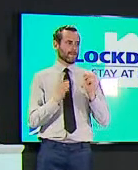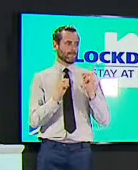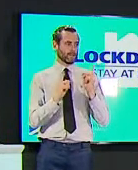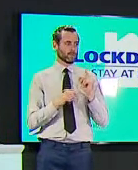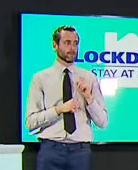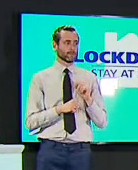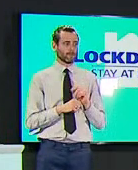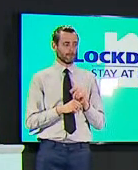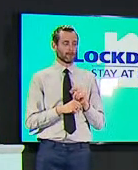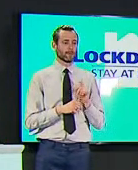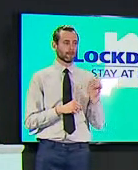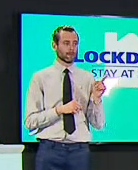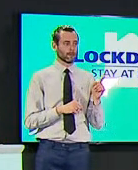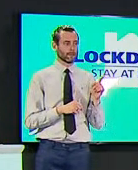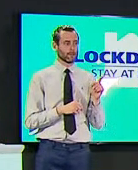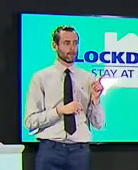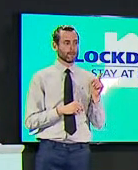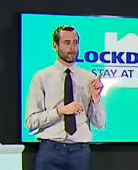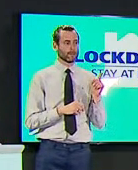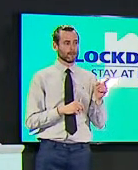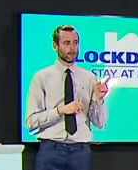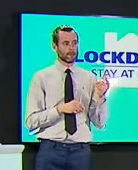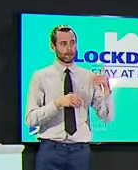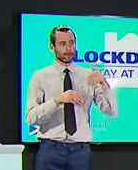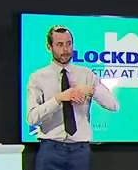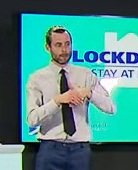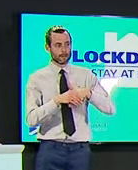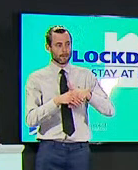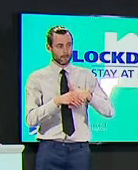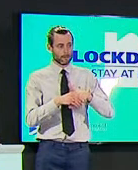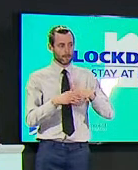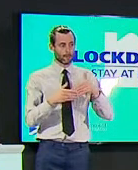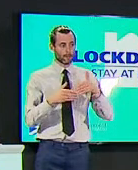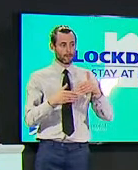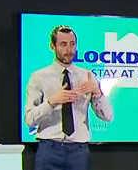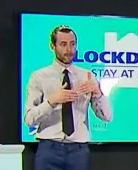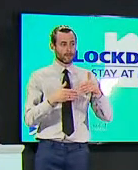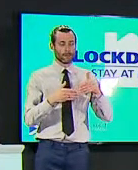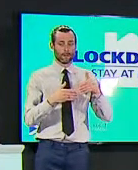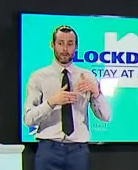the end of march during the um during the election period would you be willing to do this thank you